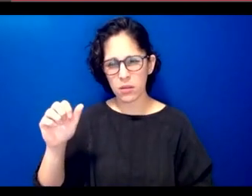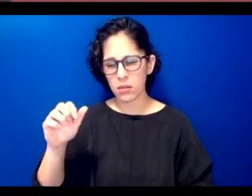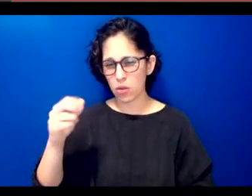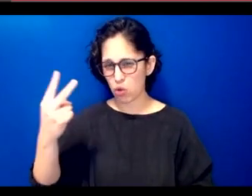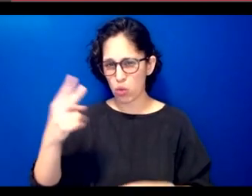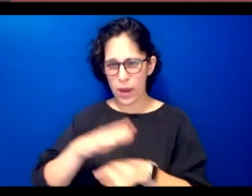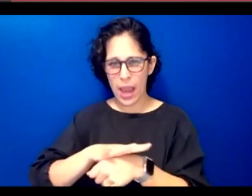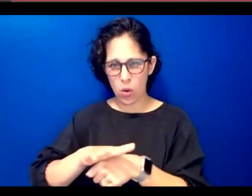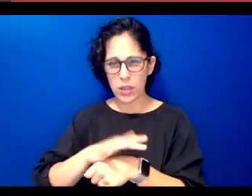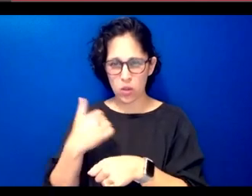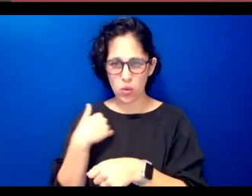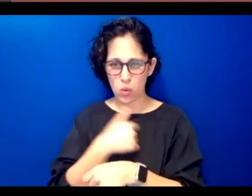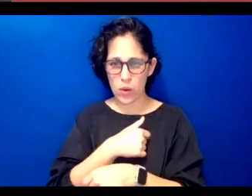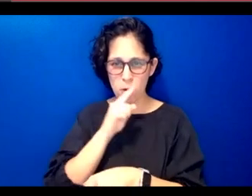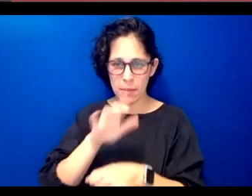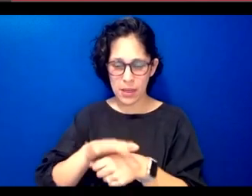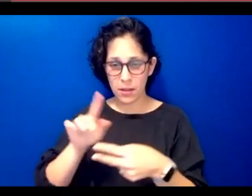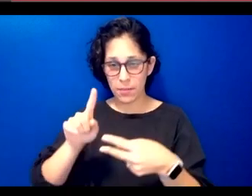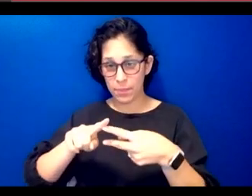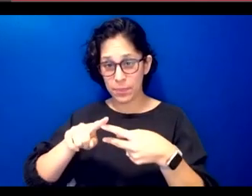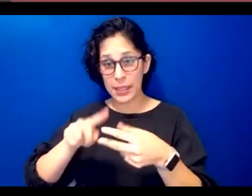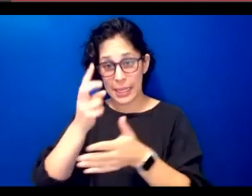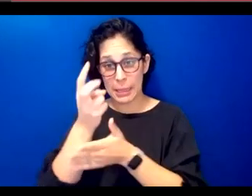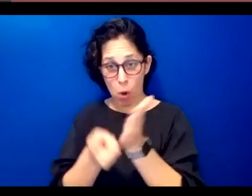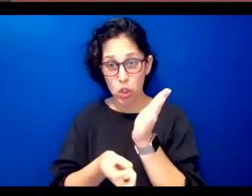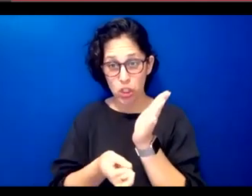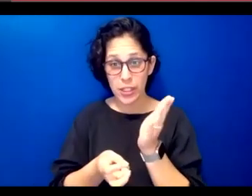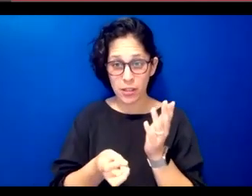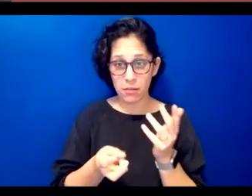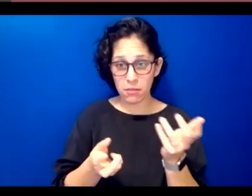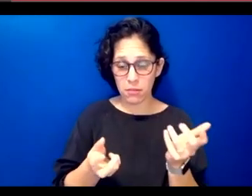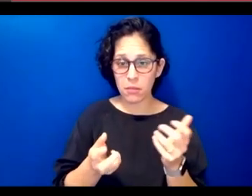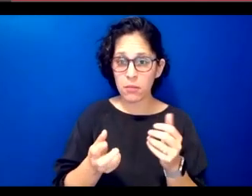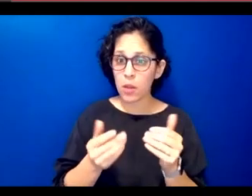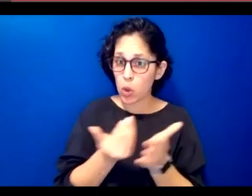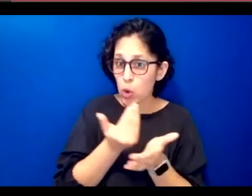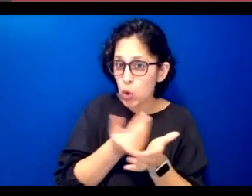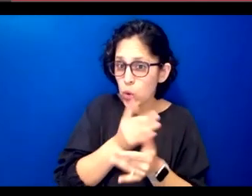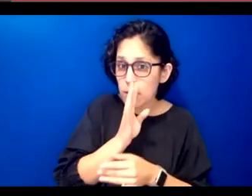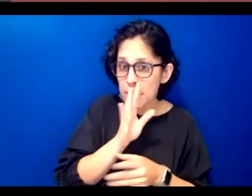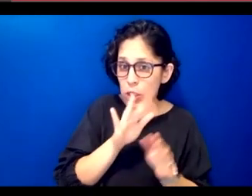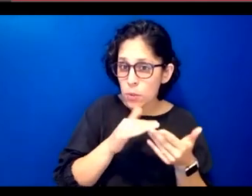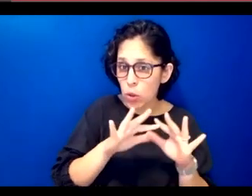our work one is immersion the creation of a new speech community and also enrichment